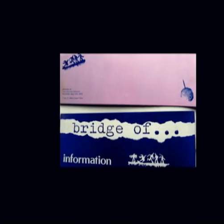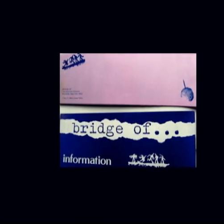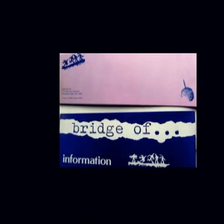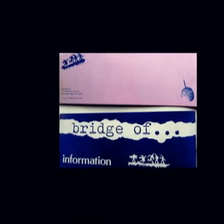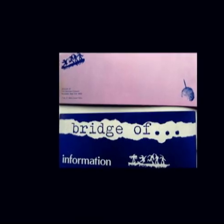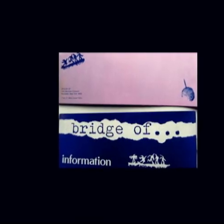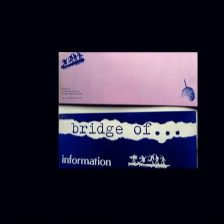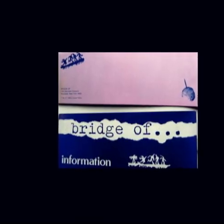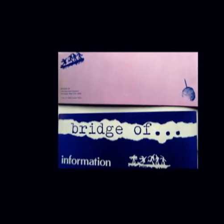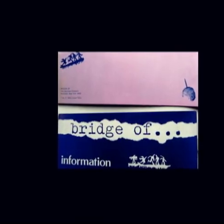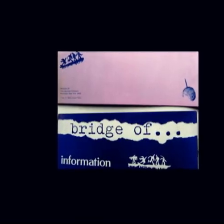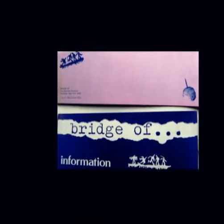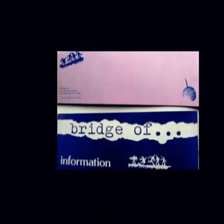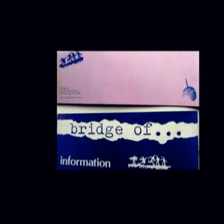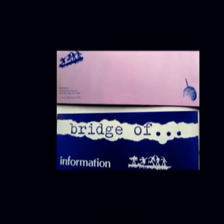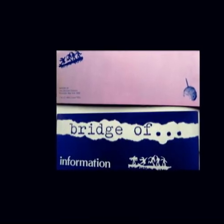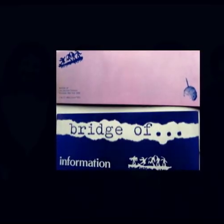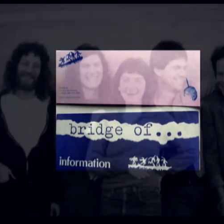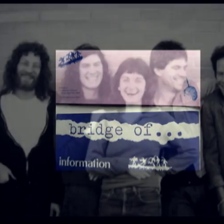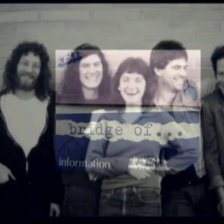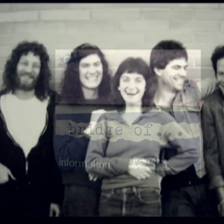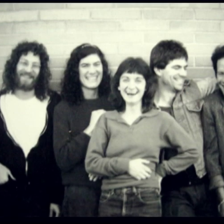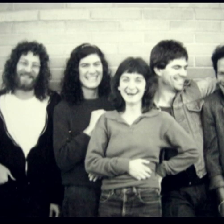like forming a little troupe called "Bridge Of..."